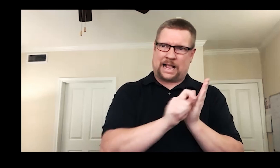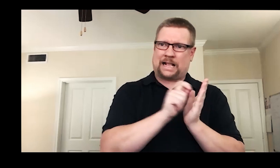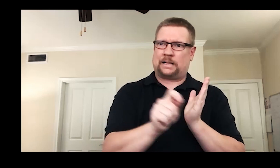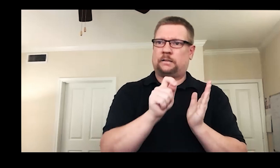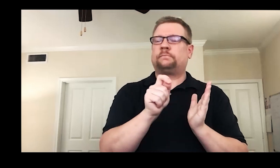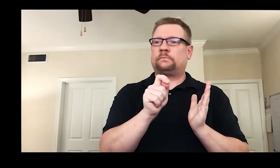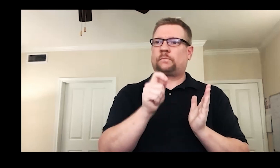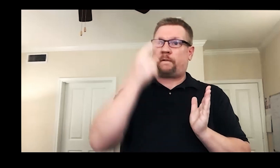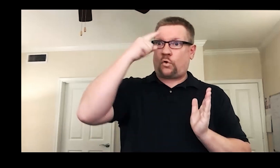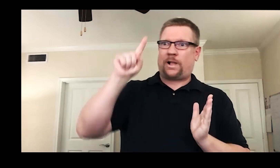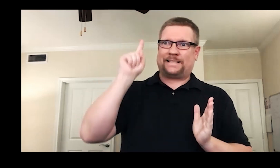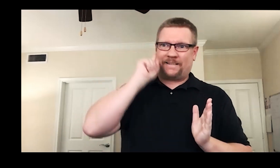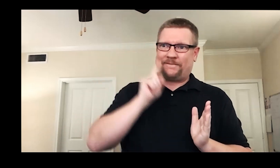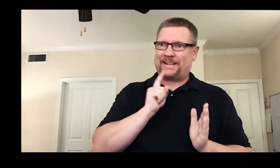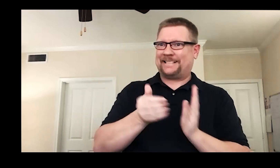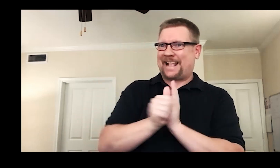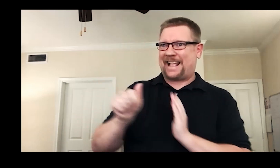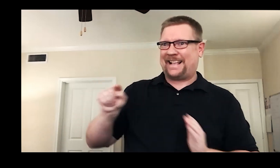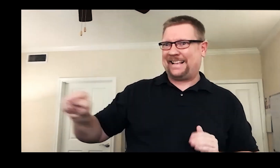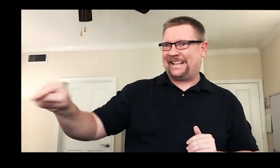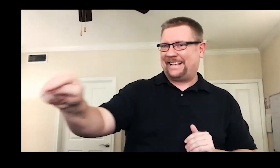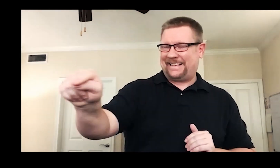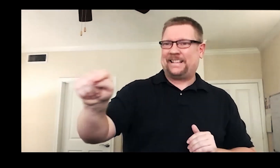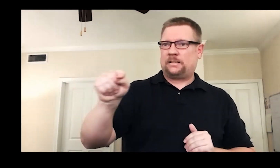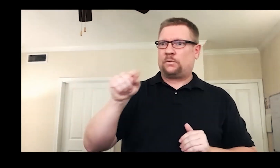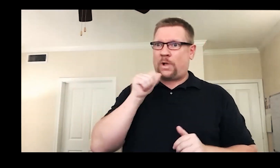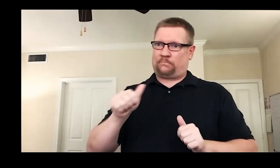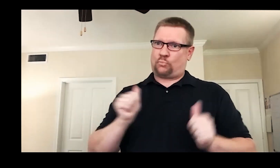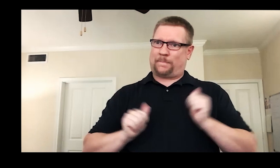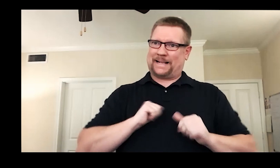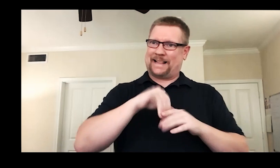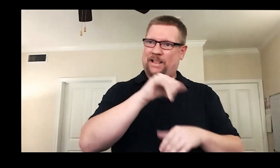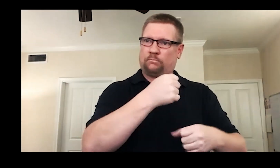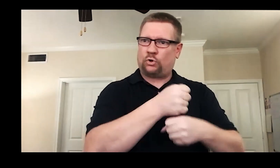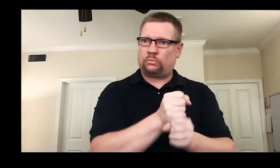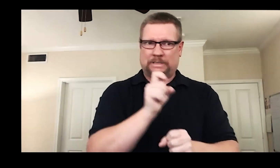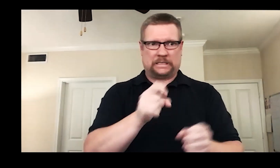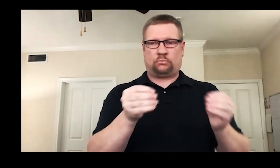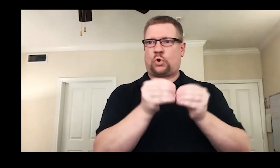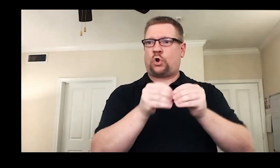Director. The more Deaf playwrights there are writing characters like them,